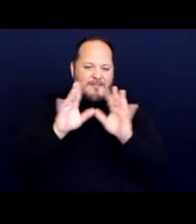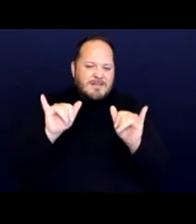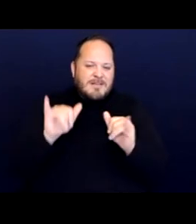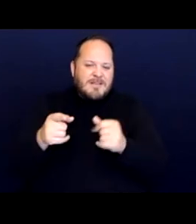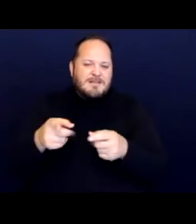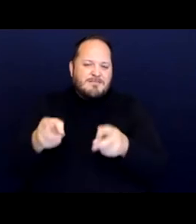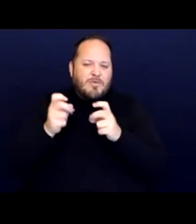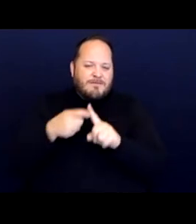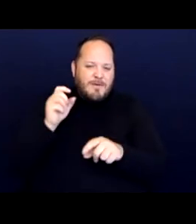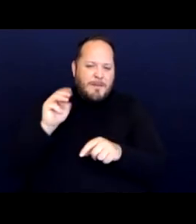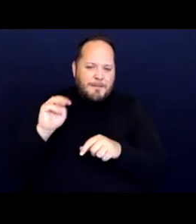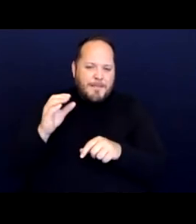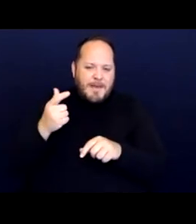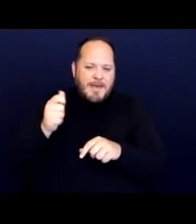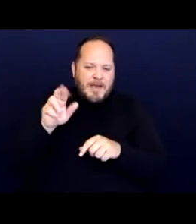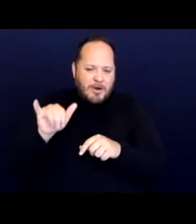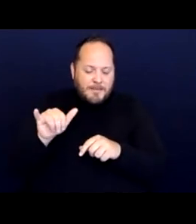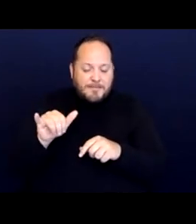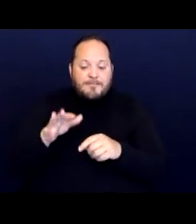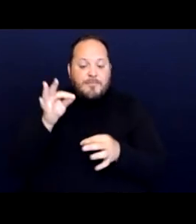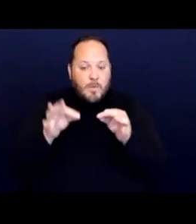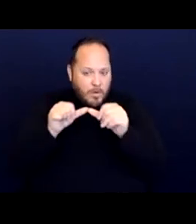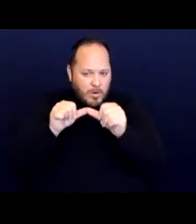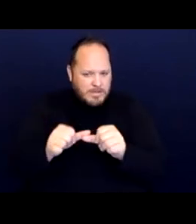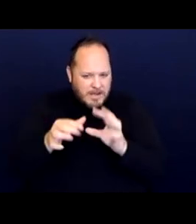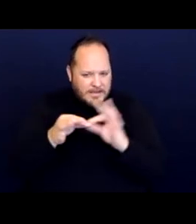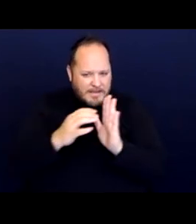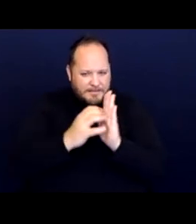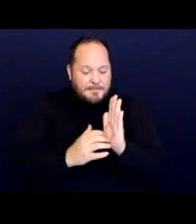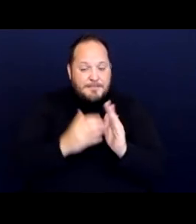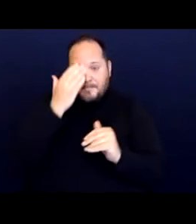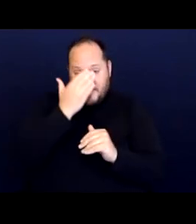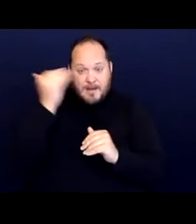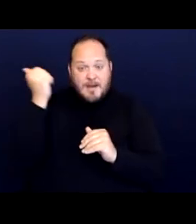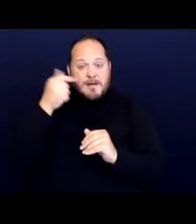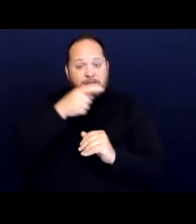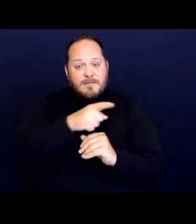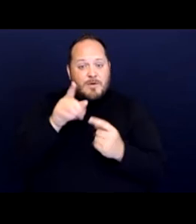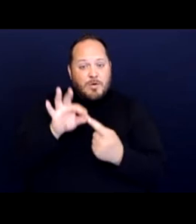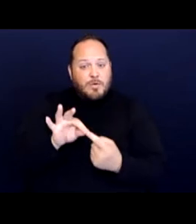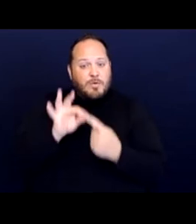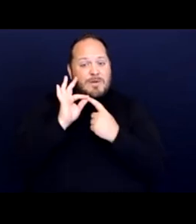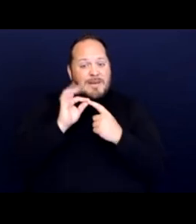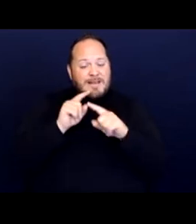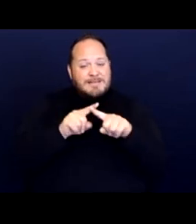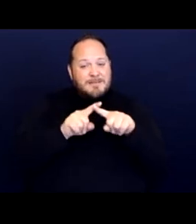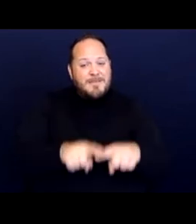but the court goes on to say because of the unique dependence upon plaintiffs need